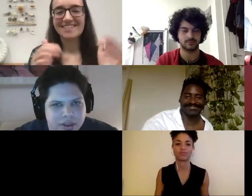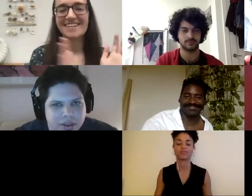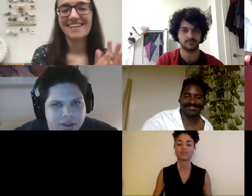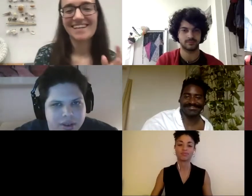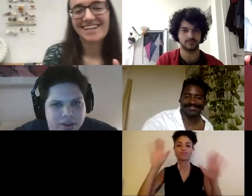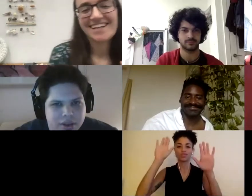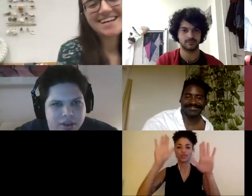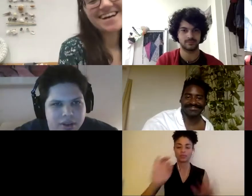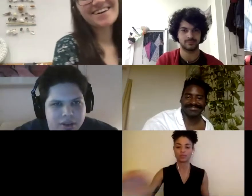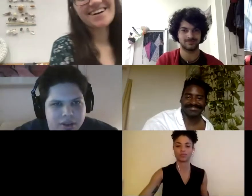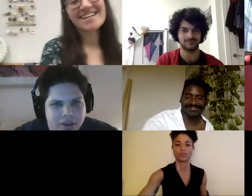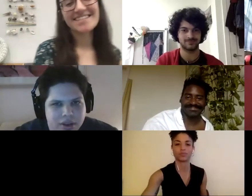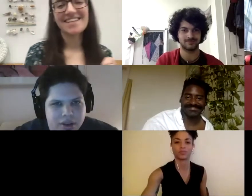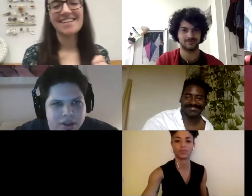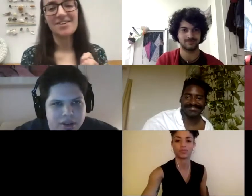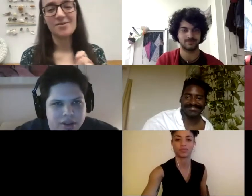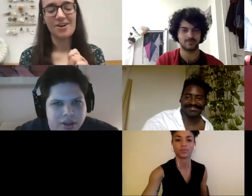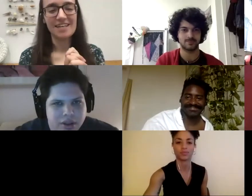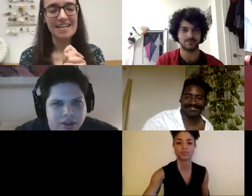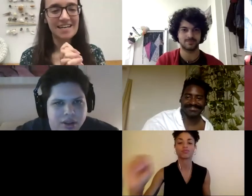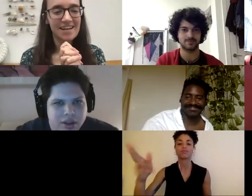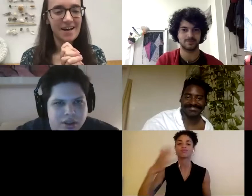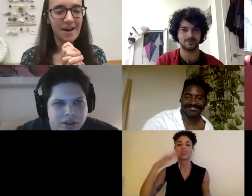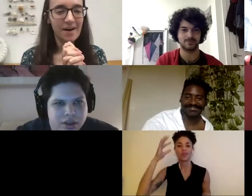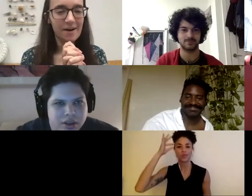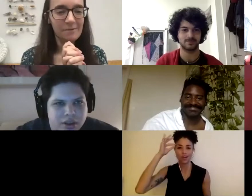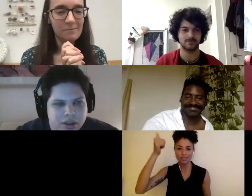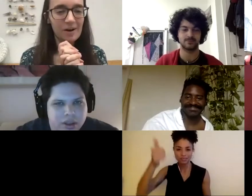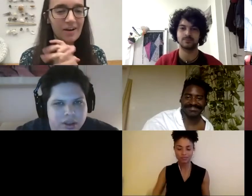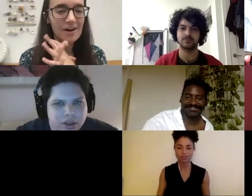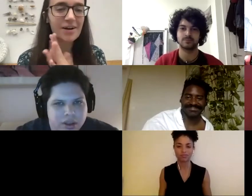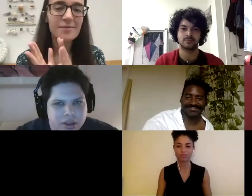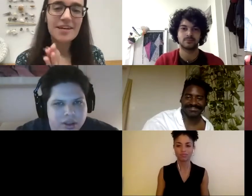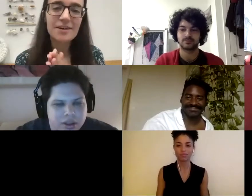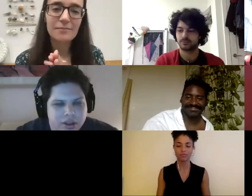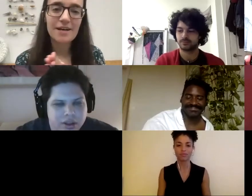Alright, Thank You Carllee. Alright, why don't we hear from Ezra next?